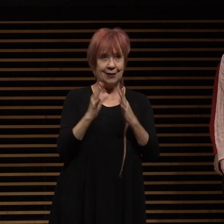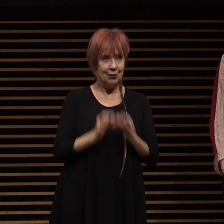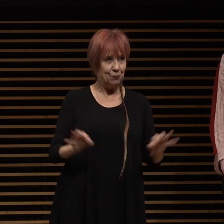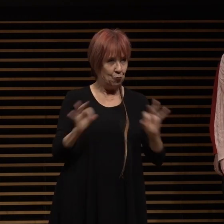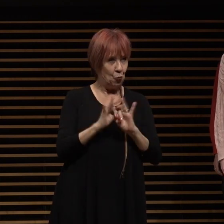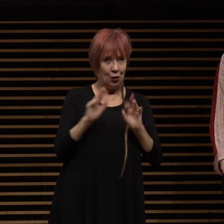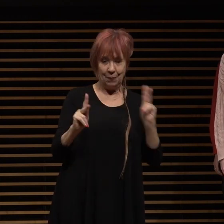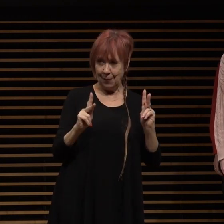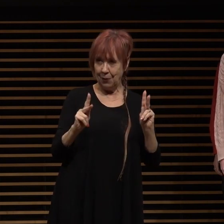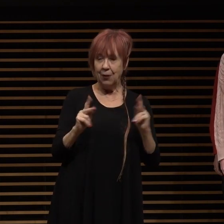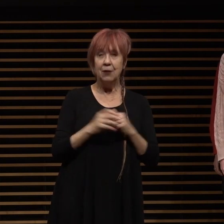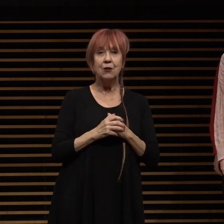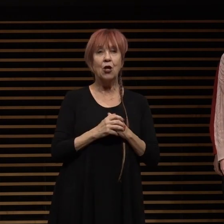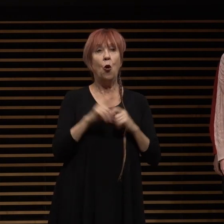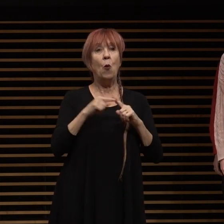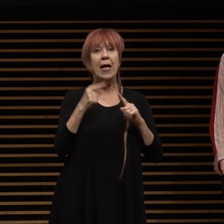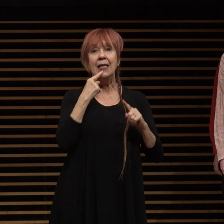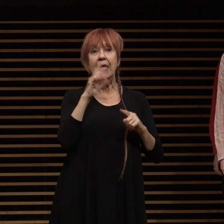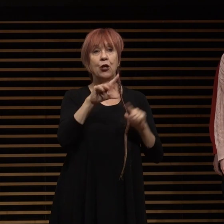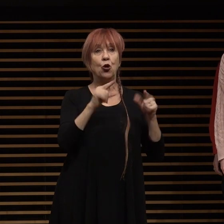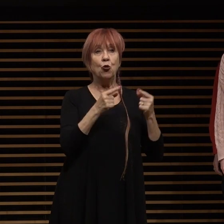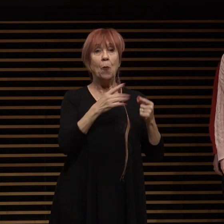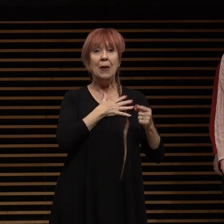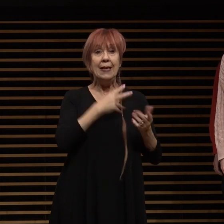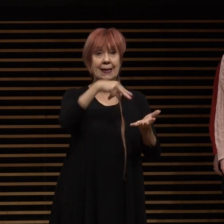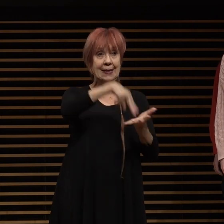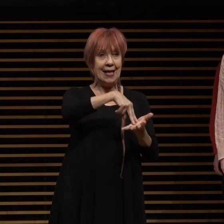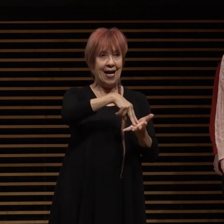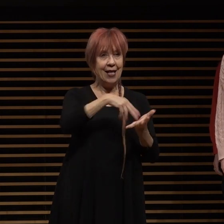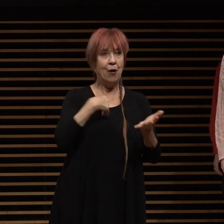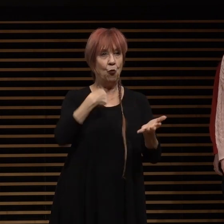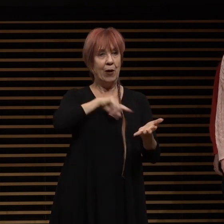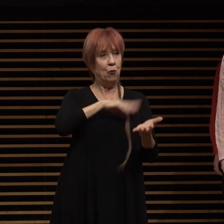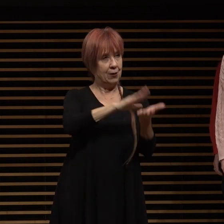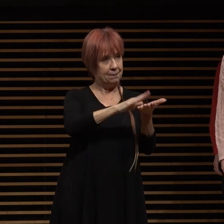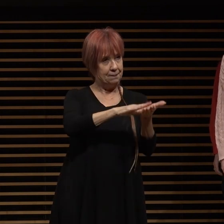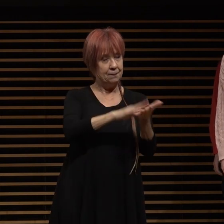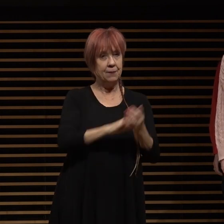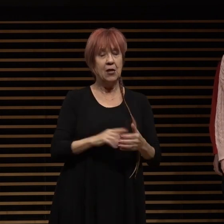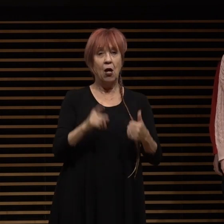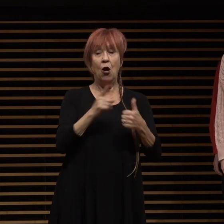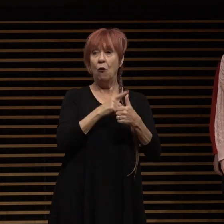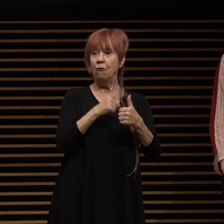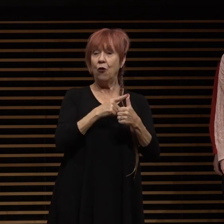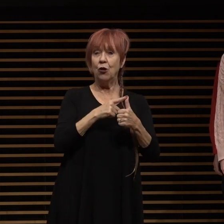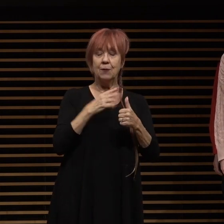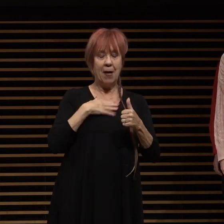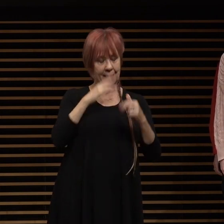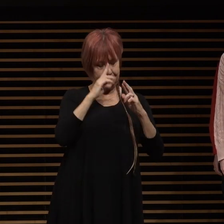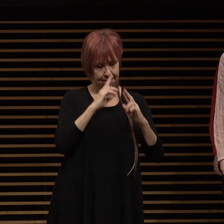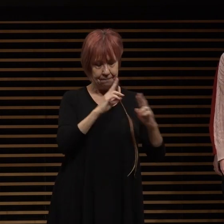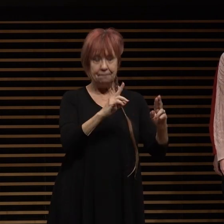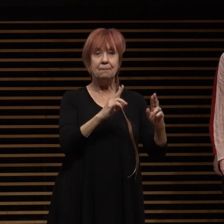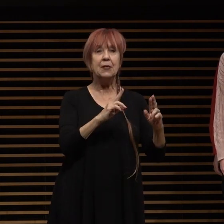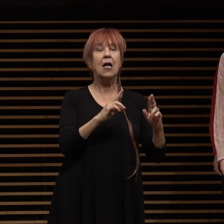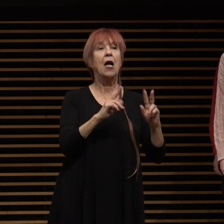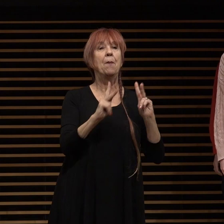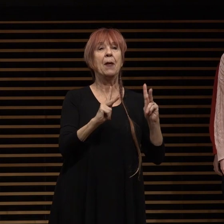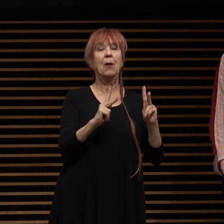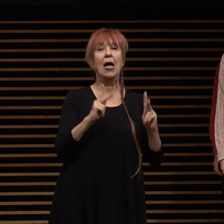would ask when i call out your group that you stand so we can acknowledge you first my esteemed colleagues from the